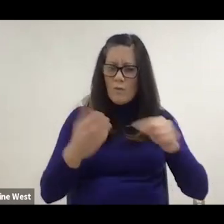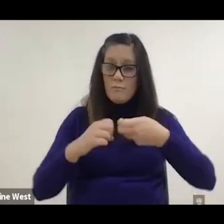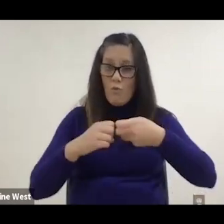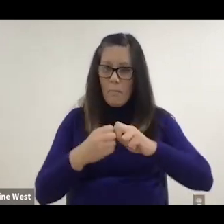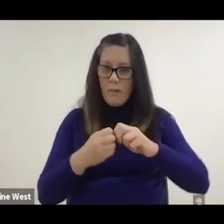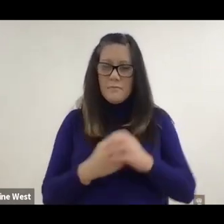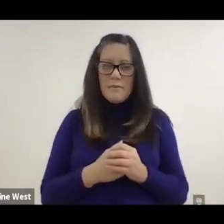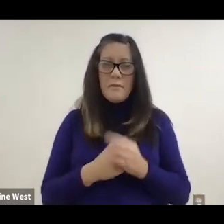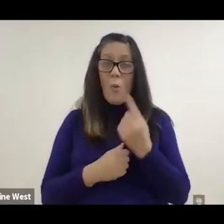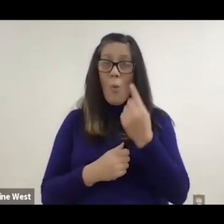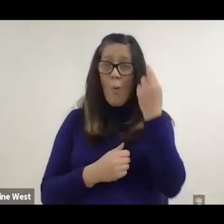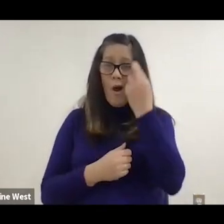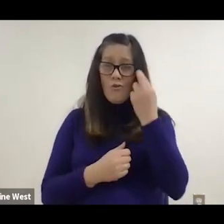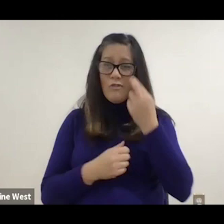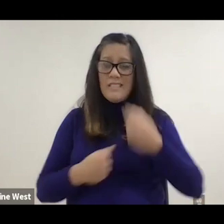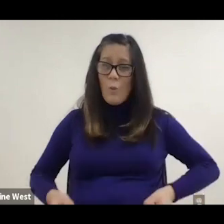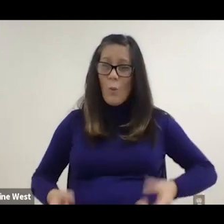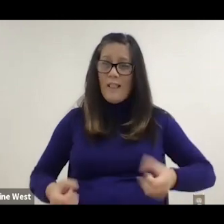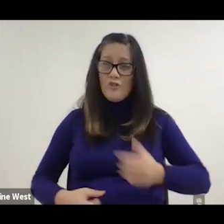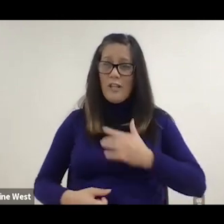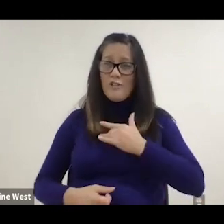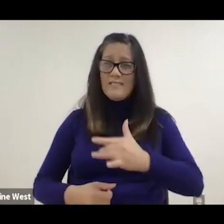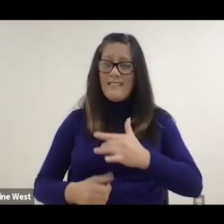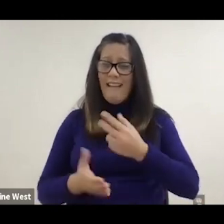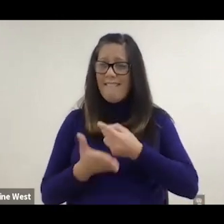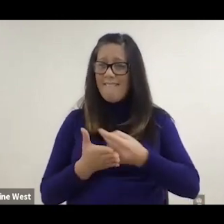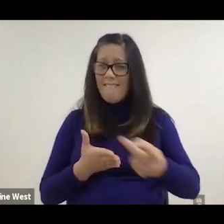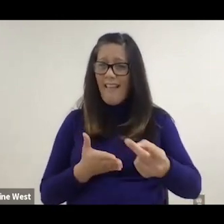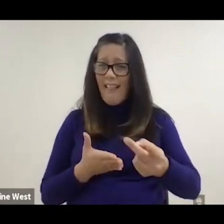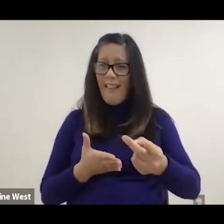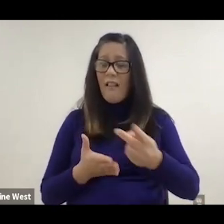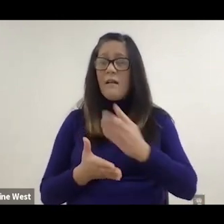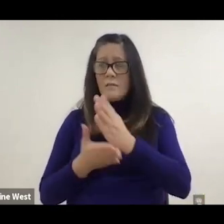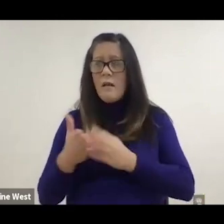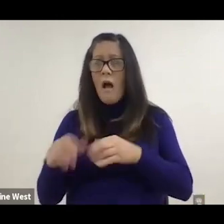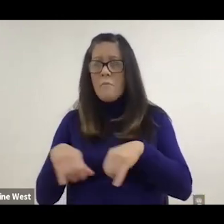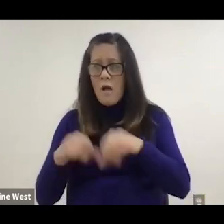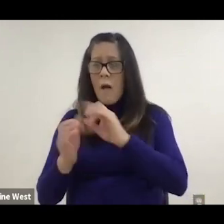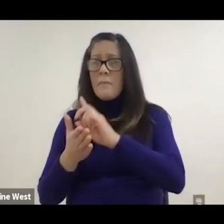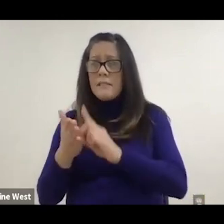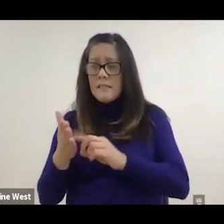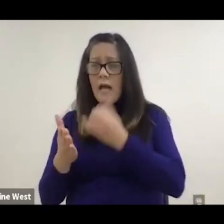one of the areas, one of the reasons that wheelchairs fail besides some common design